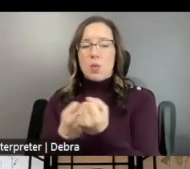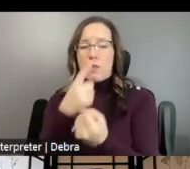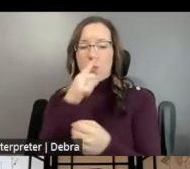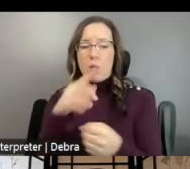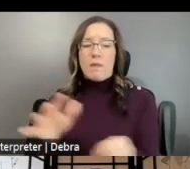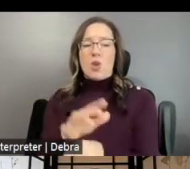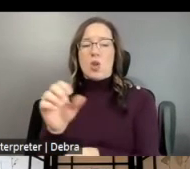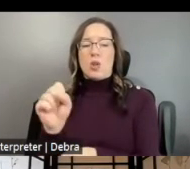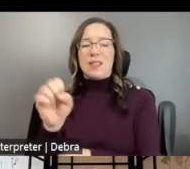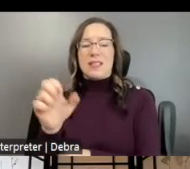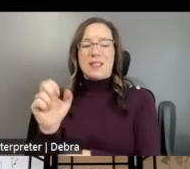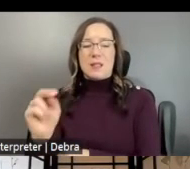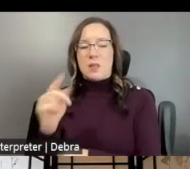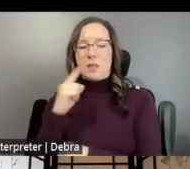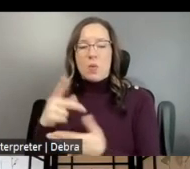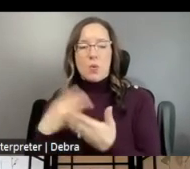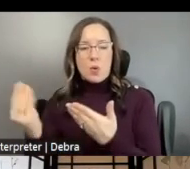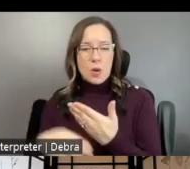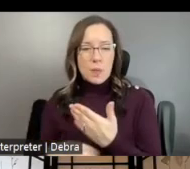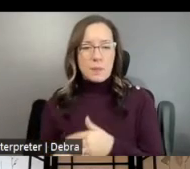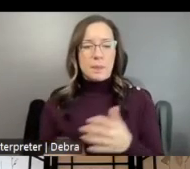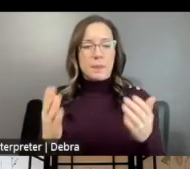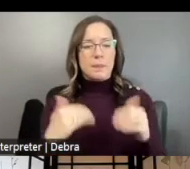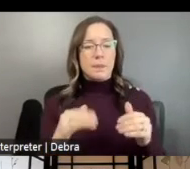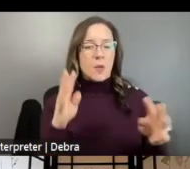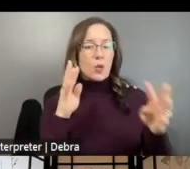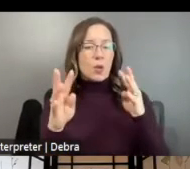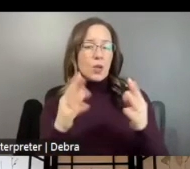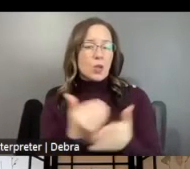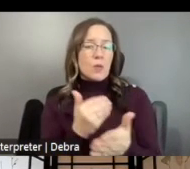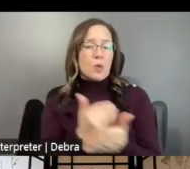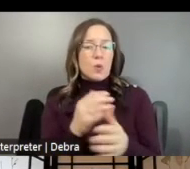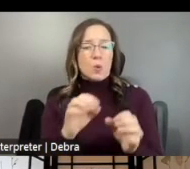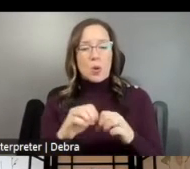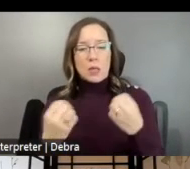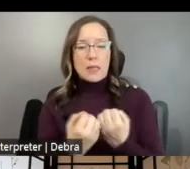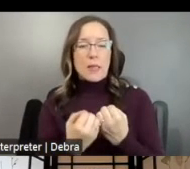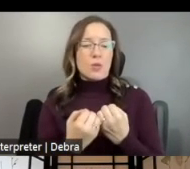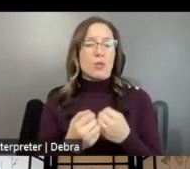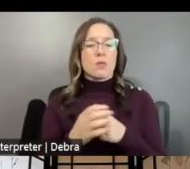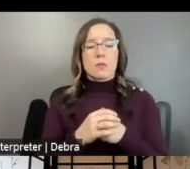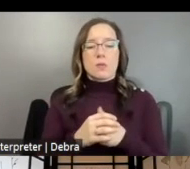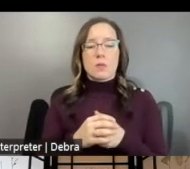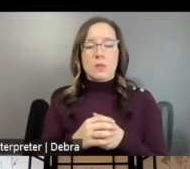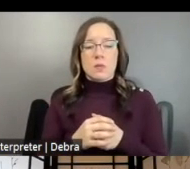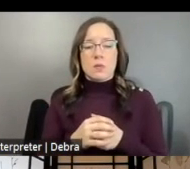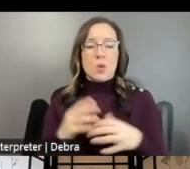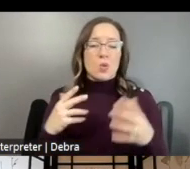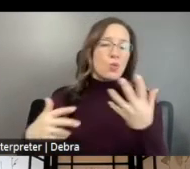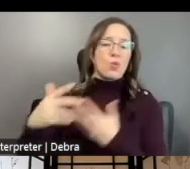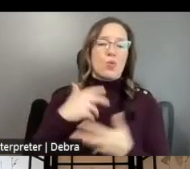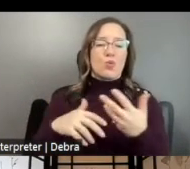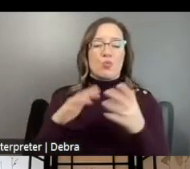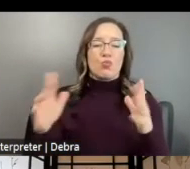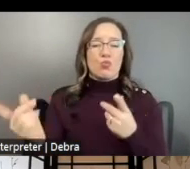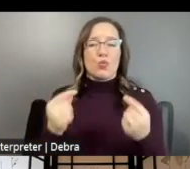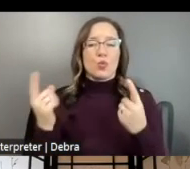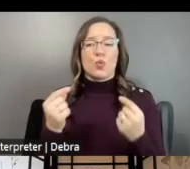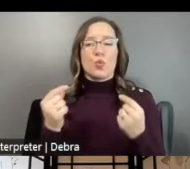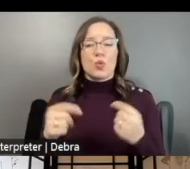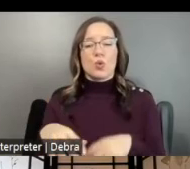PROGRAMMING, THE CREATION OF NEW ORGANIZATIONS, SOCIAL ACTIVITIES SUCH AS RECEPTIONS OR PART,